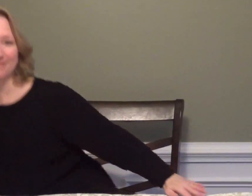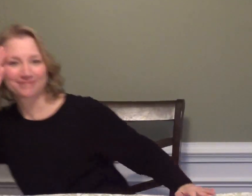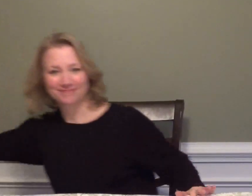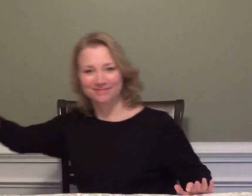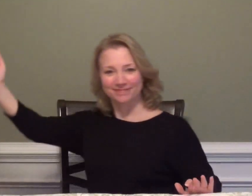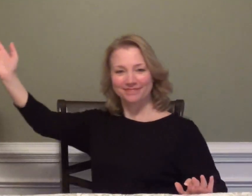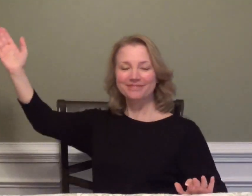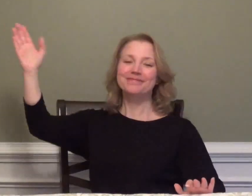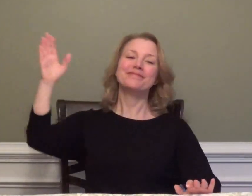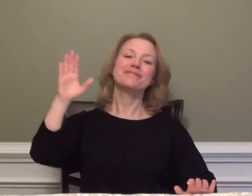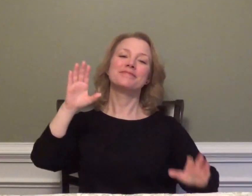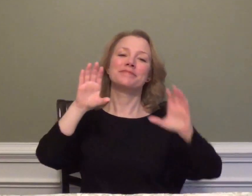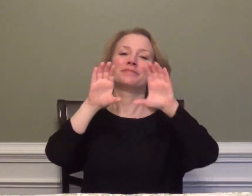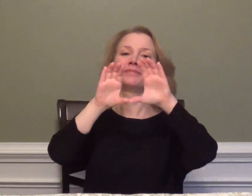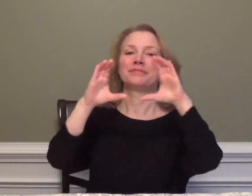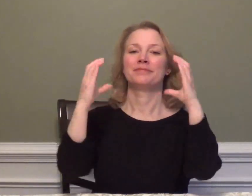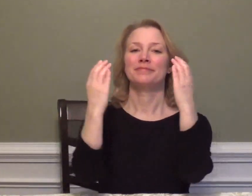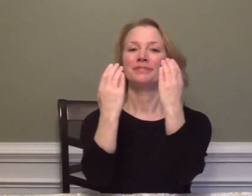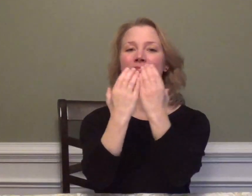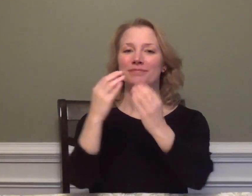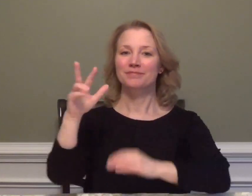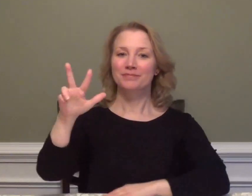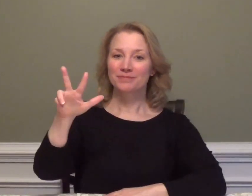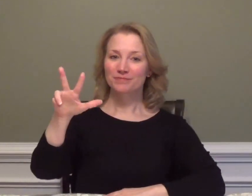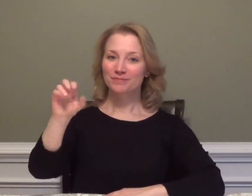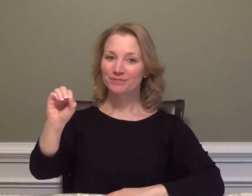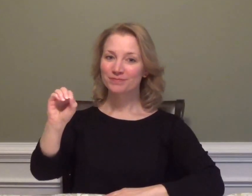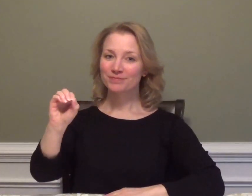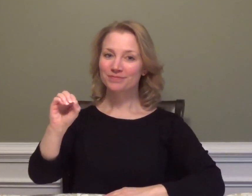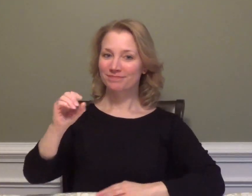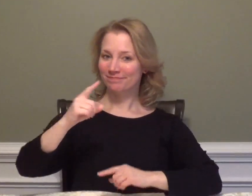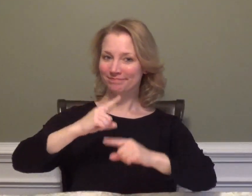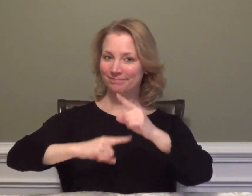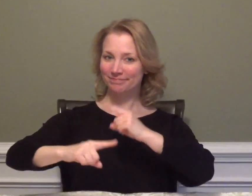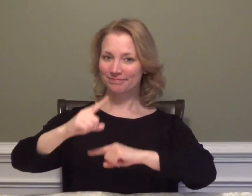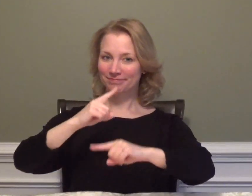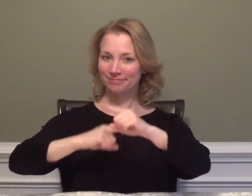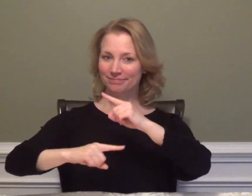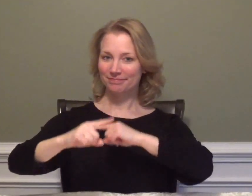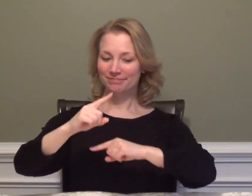HELLO CLASS 30 SIGNS